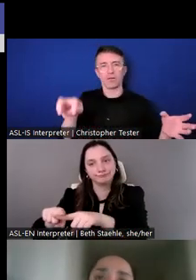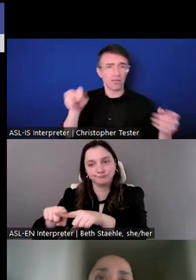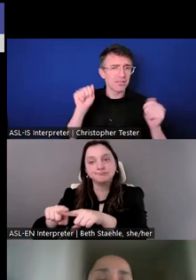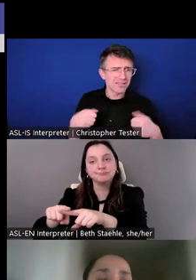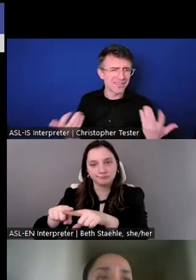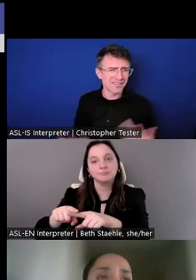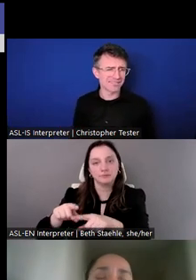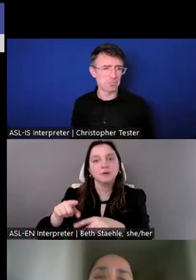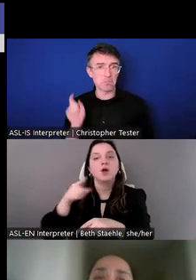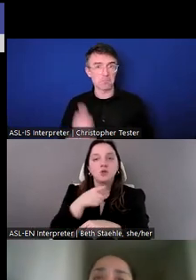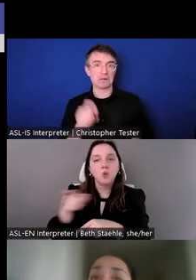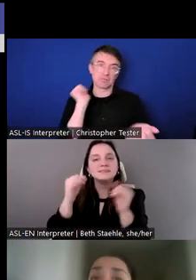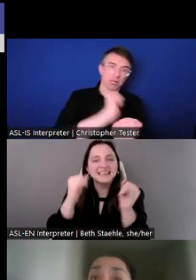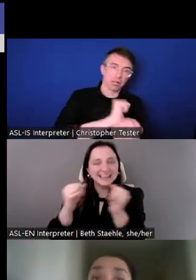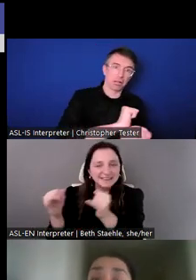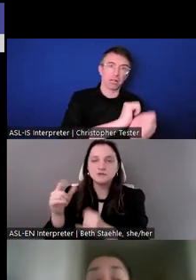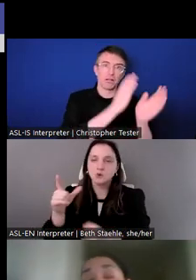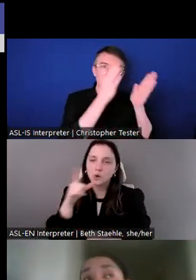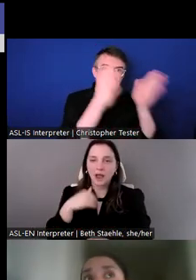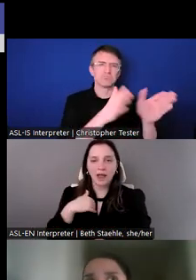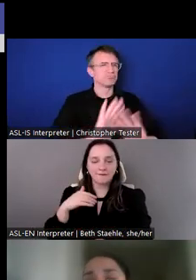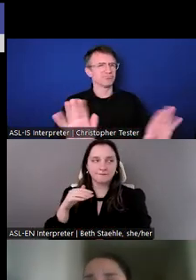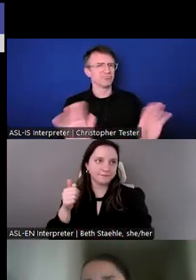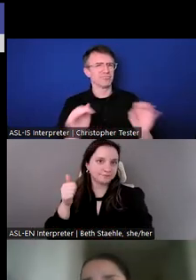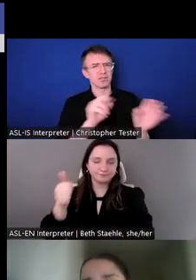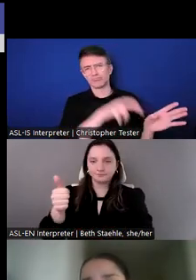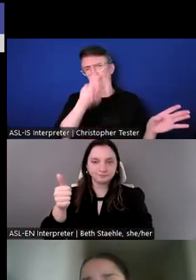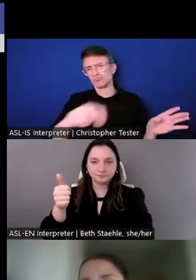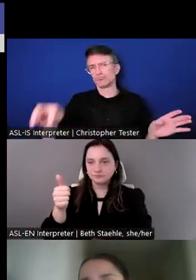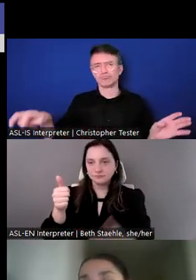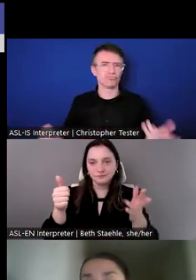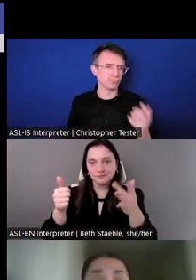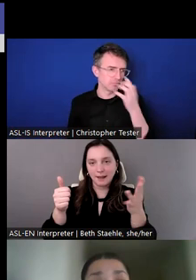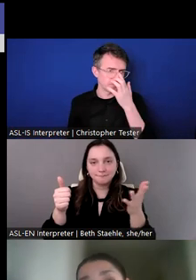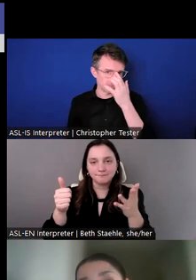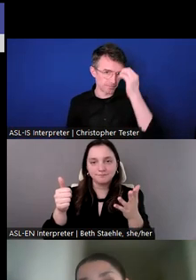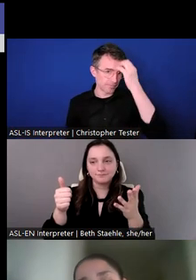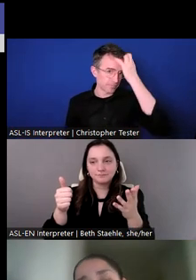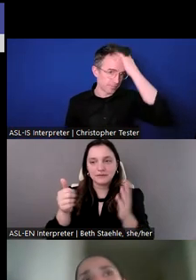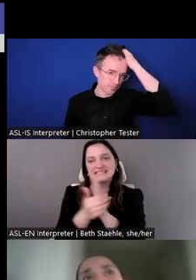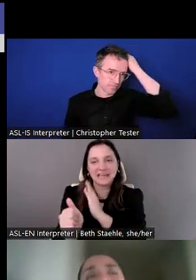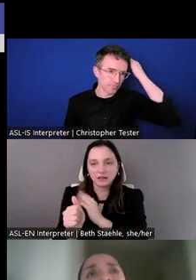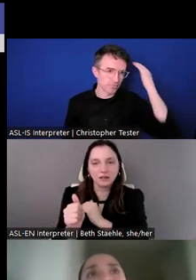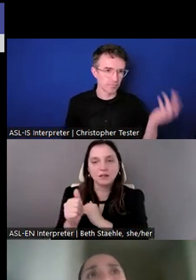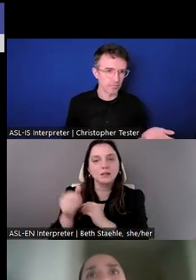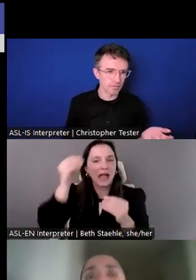want to hire based on their level well, based on a certain aspect of their expertise.